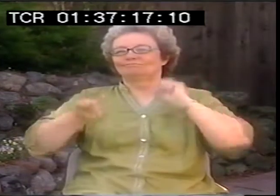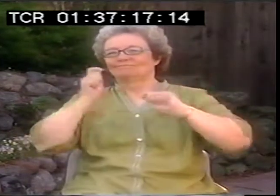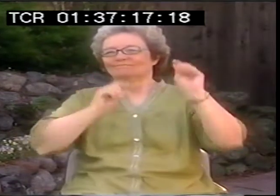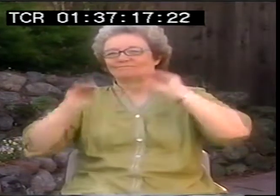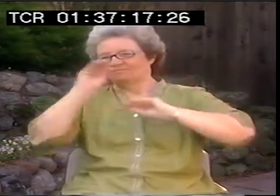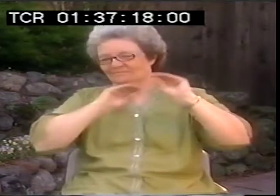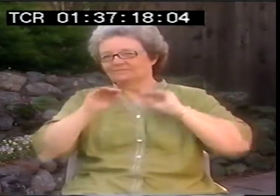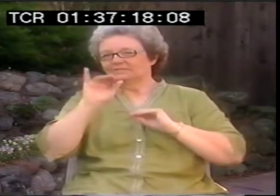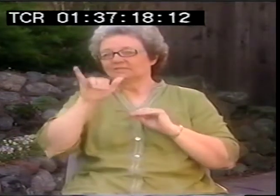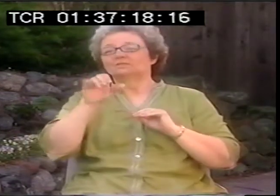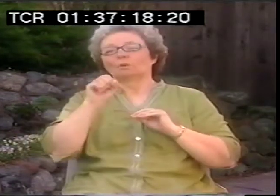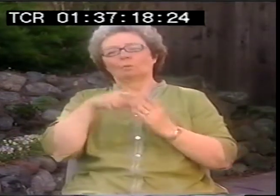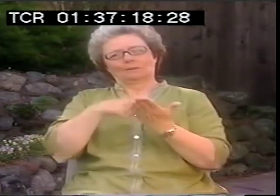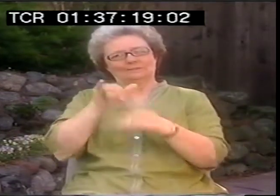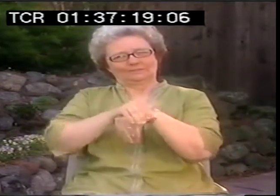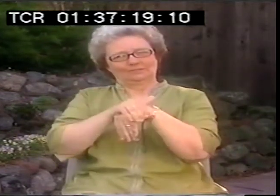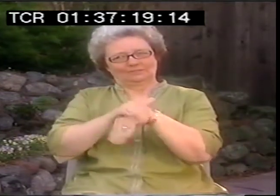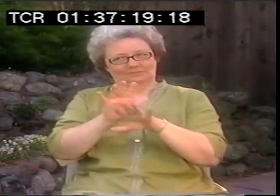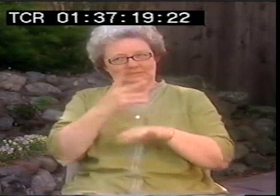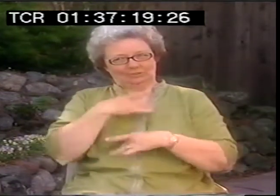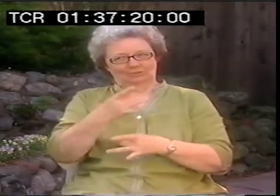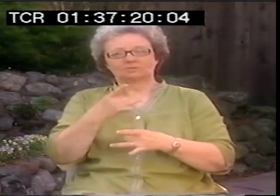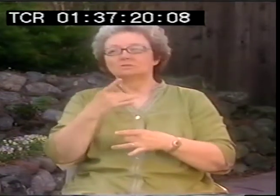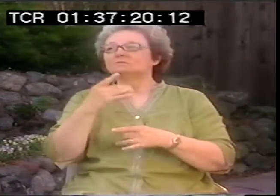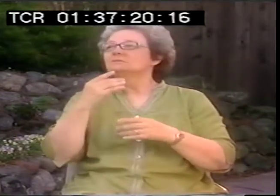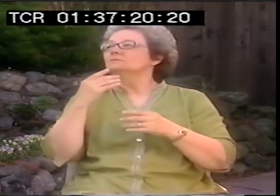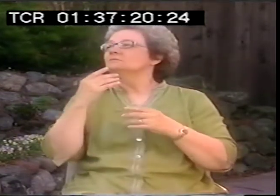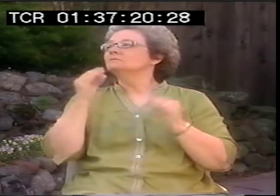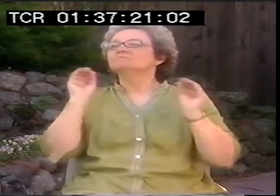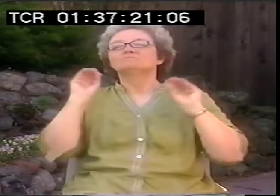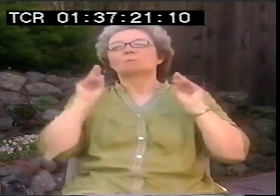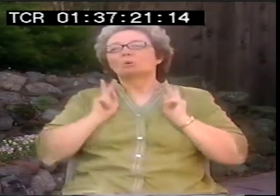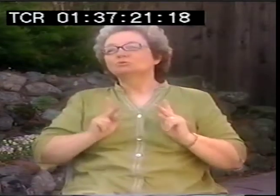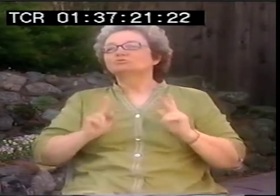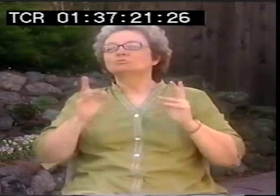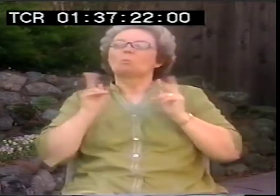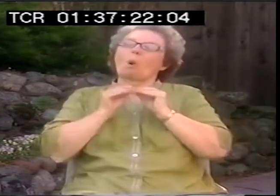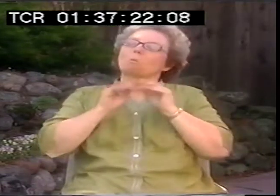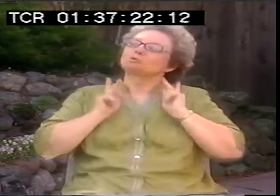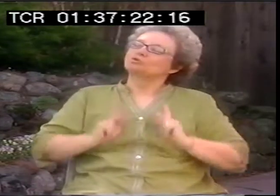rendition of my own English poem that I'd written. There are other ones that are more personal,